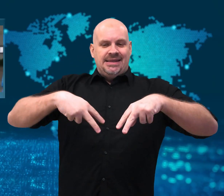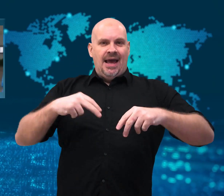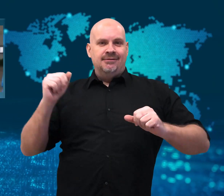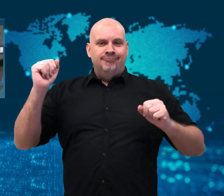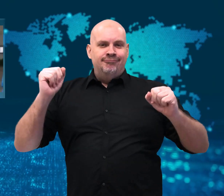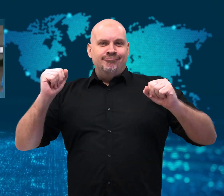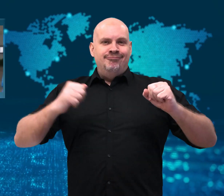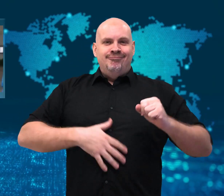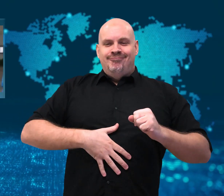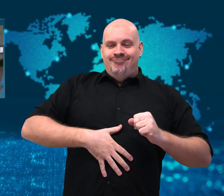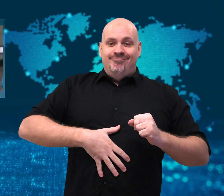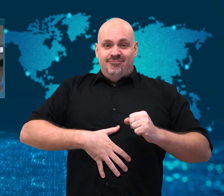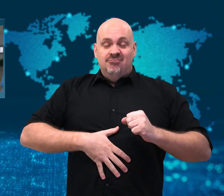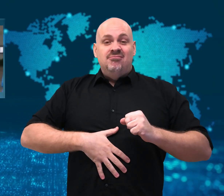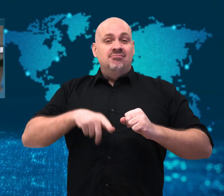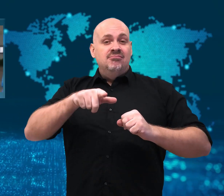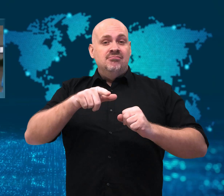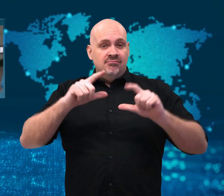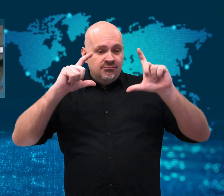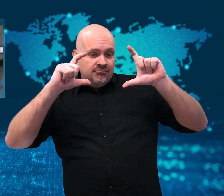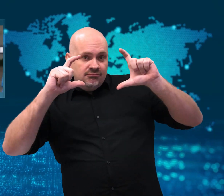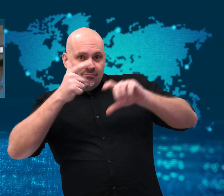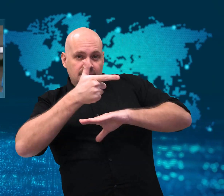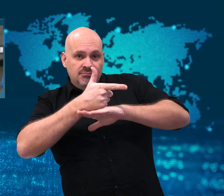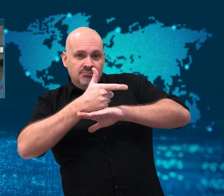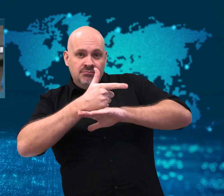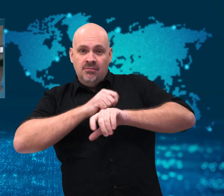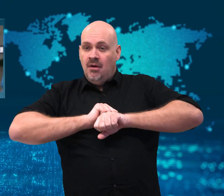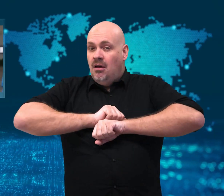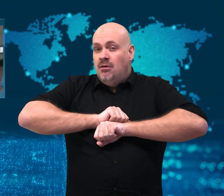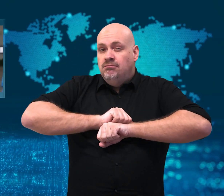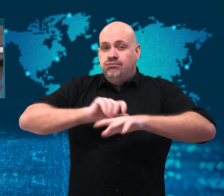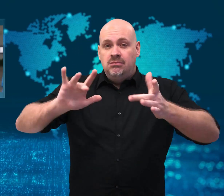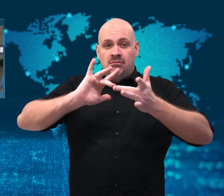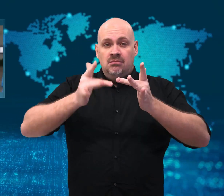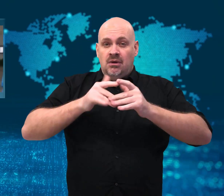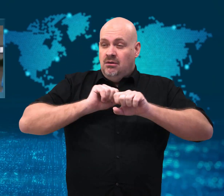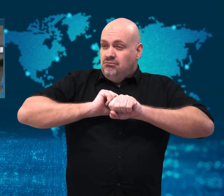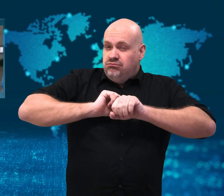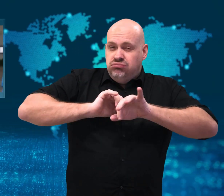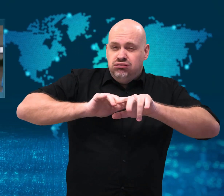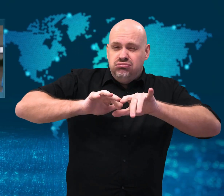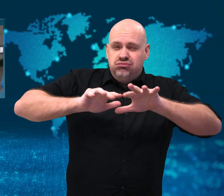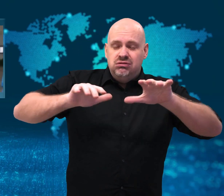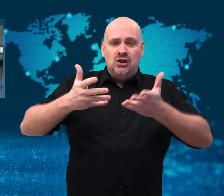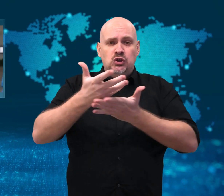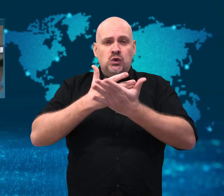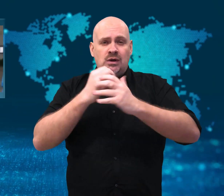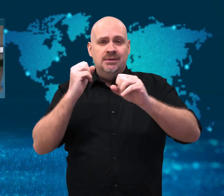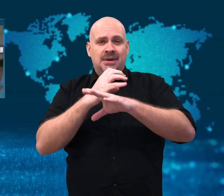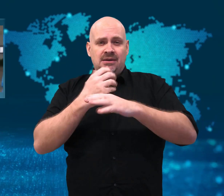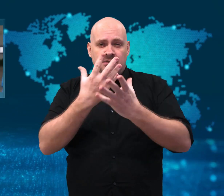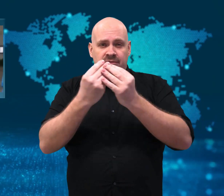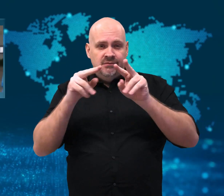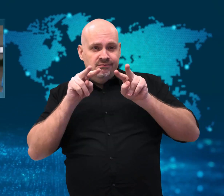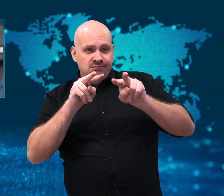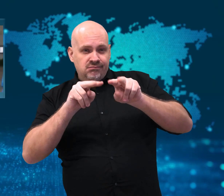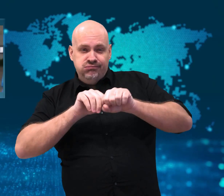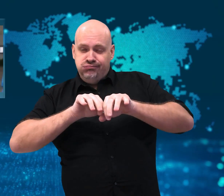her belly dancing went viral on social media. Last month,